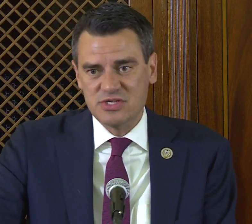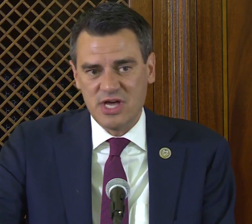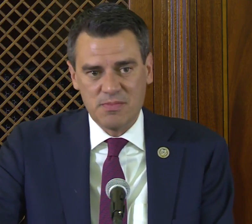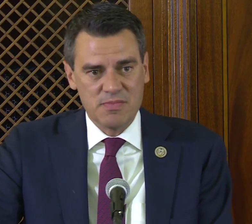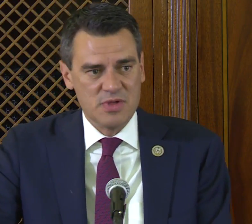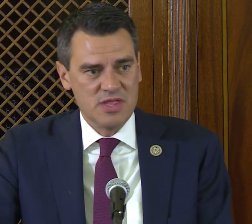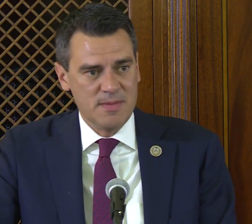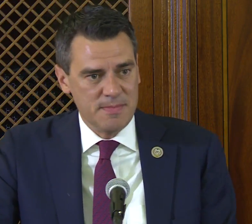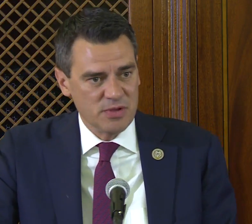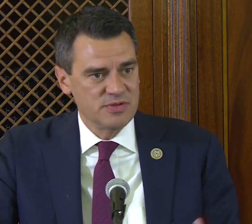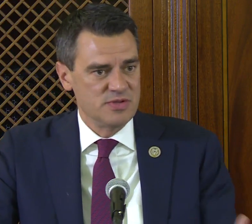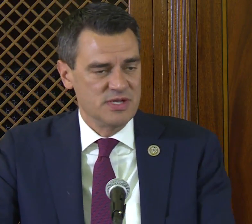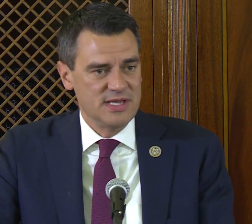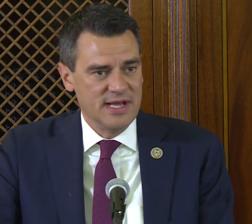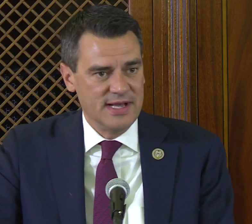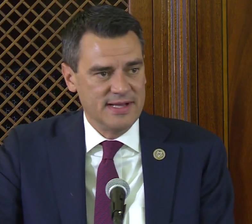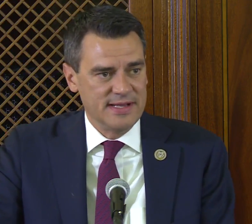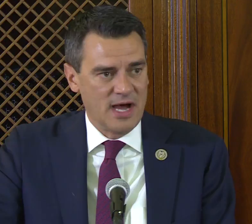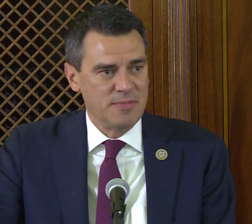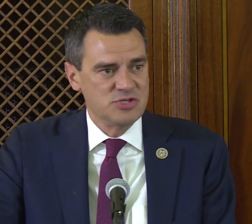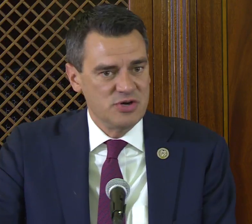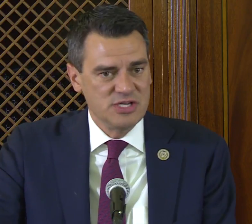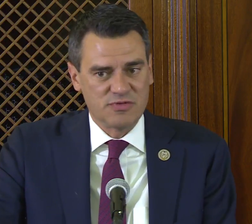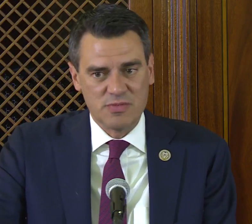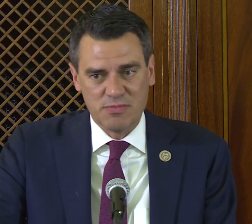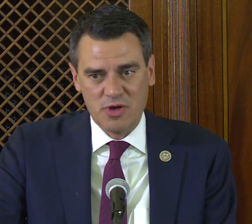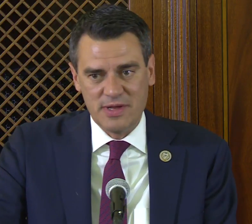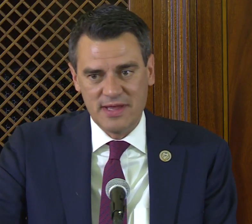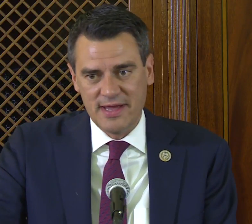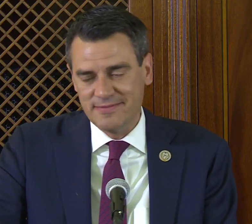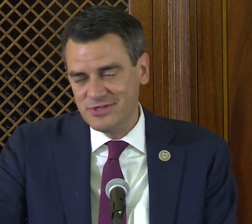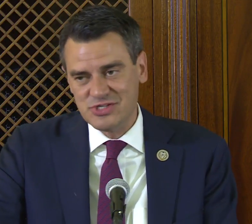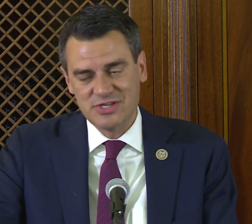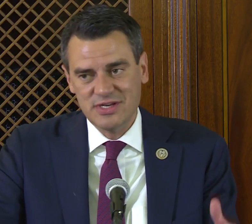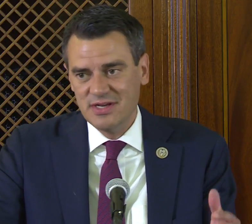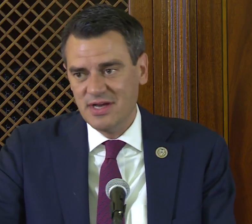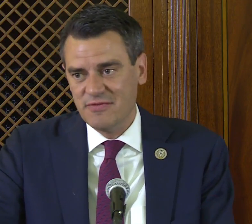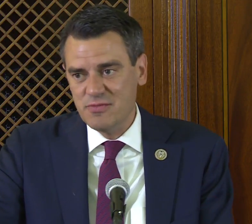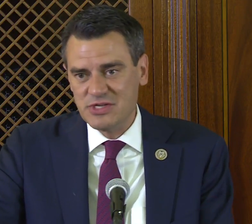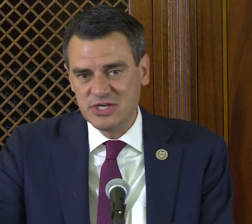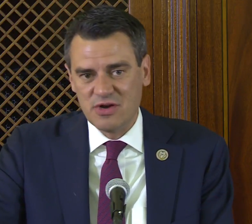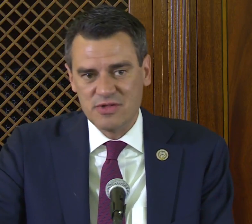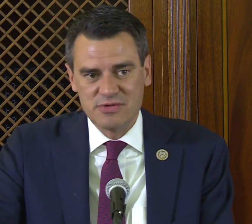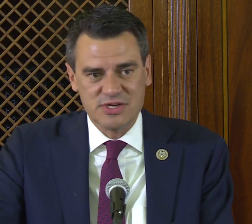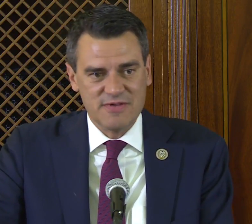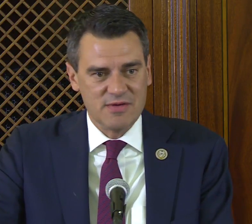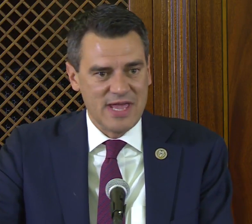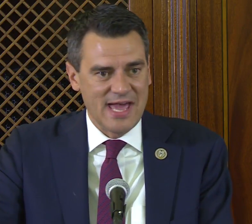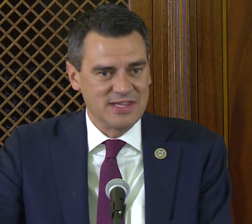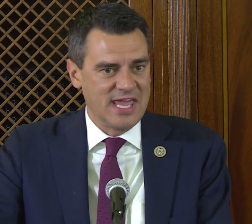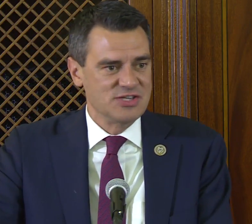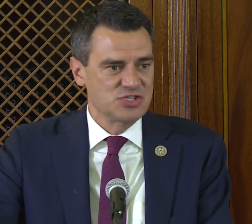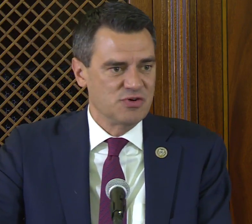to help them build opportunities for employment. Just a few months ago there was an event we had at the Kansas School